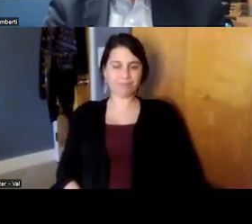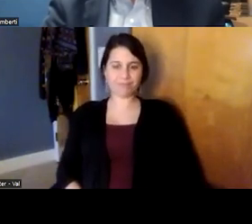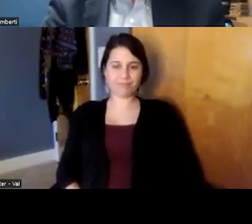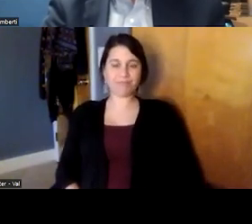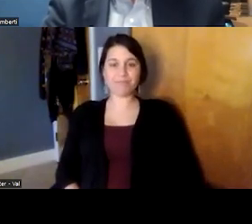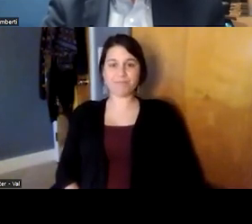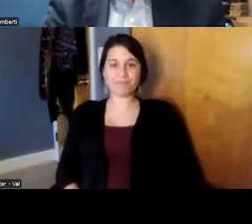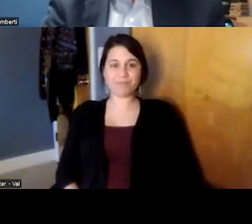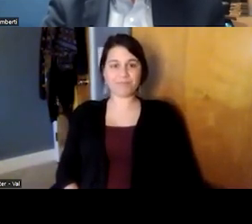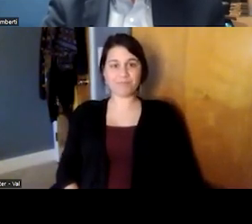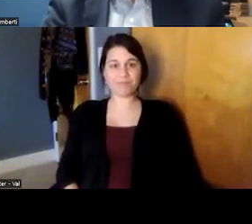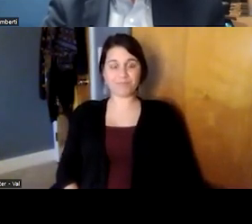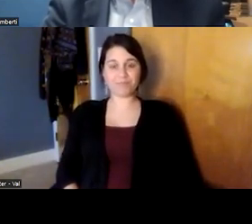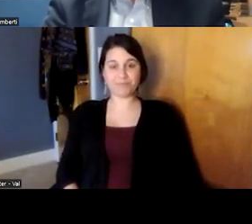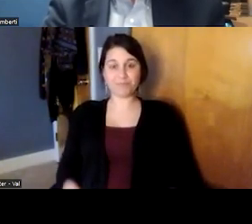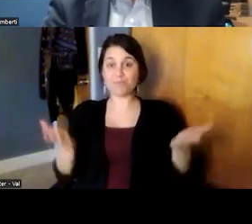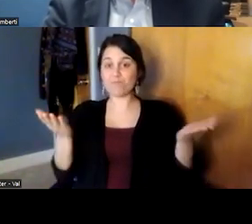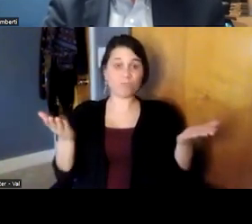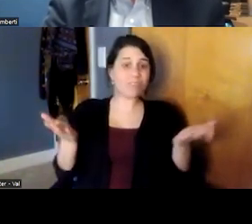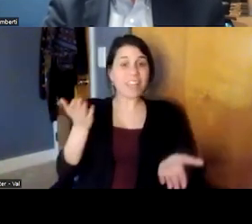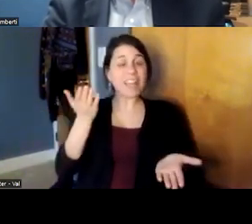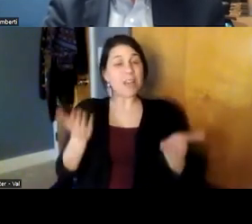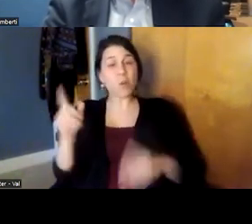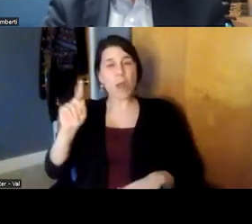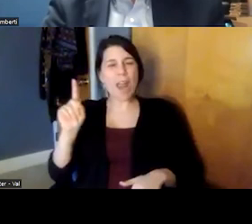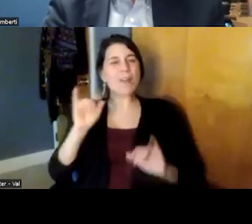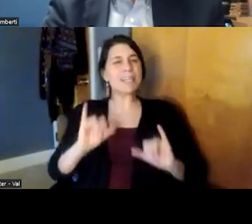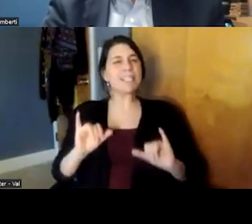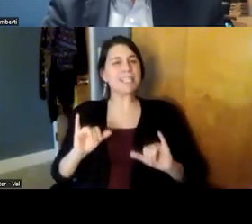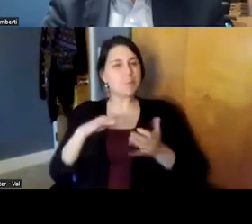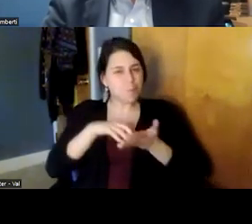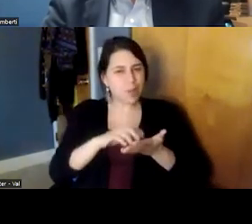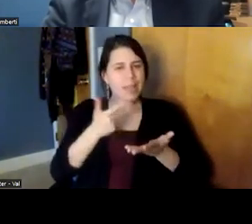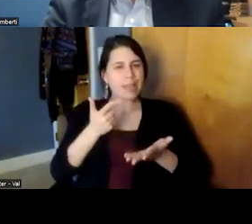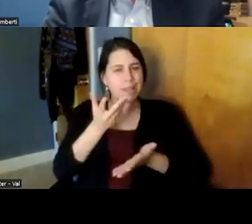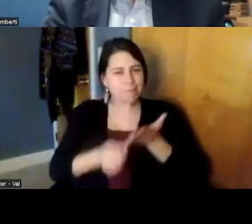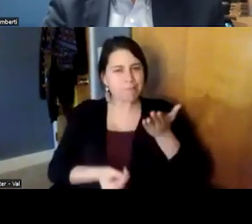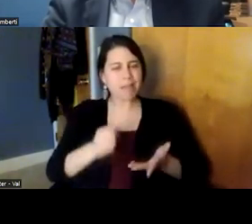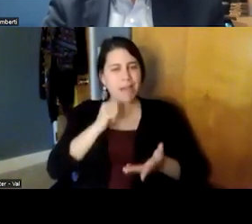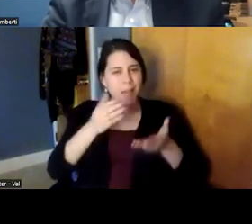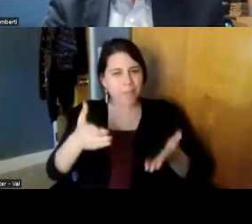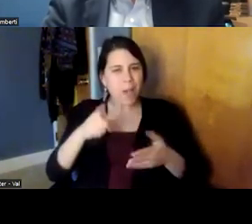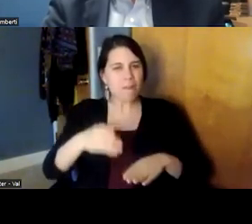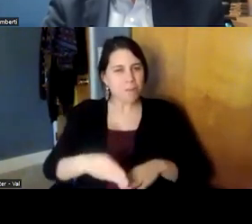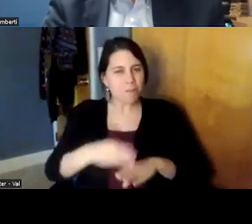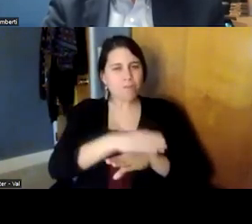where where might we be coming up short what are we not doing that we might do better